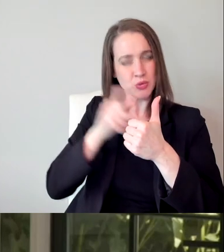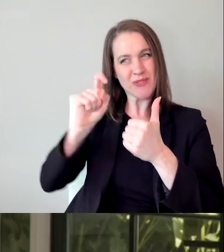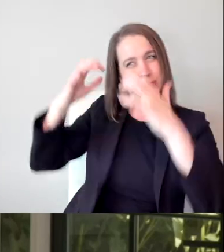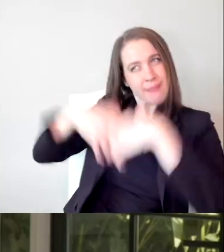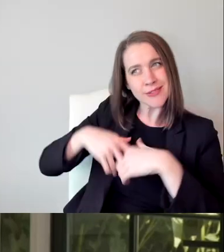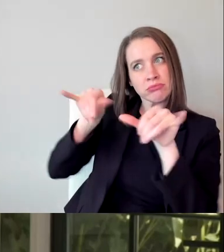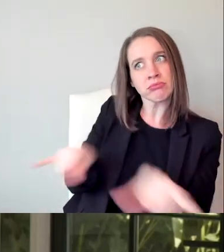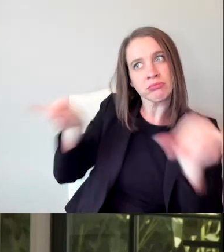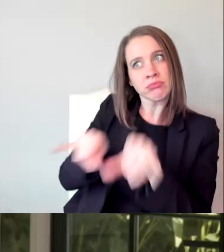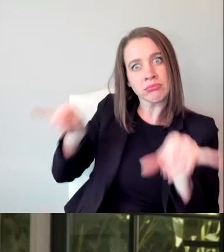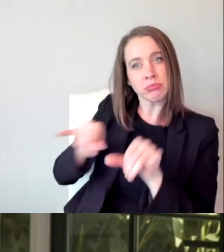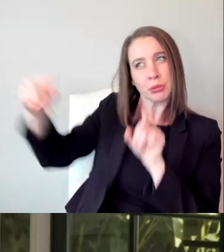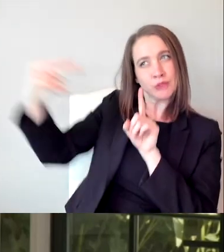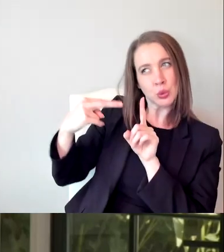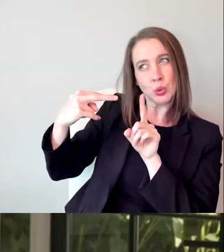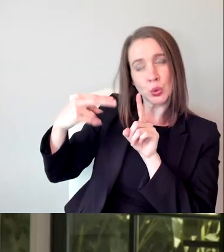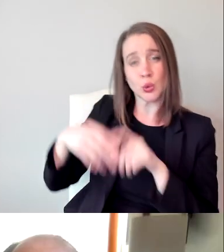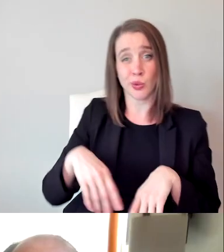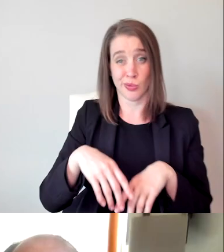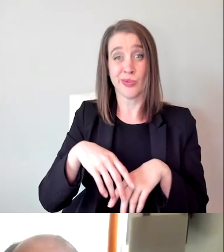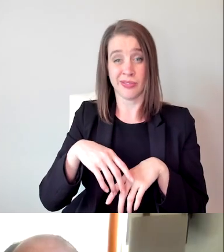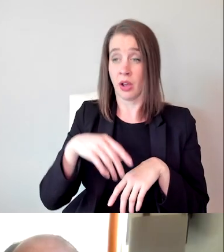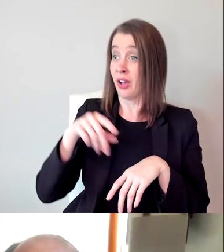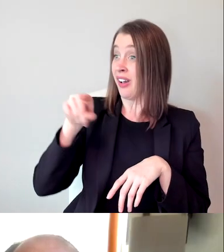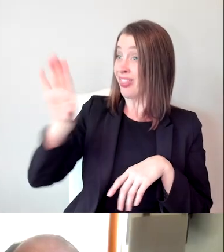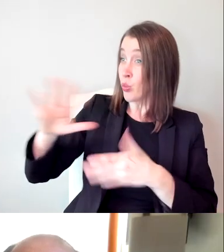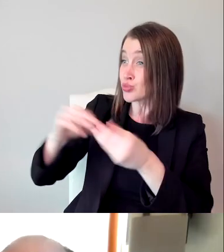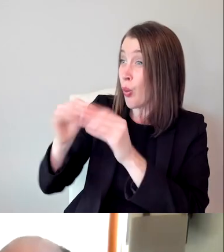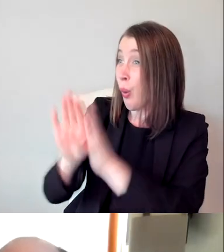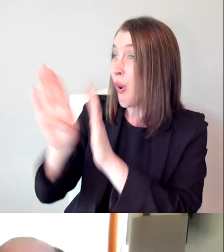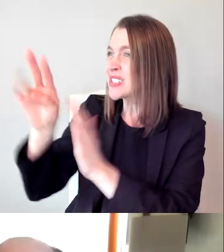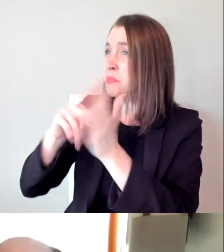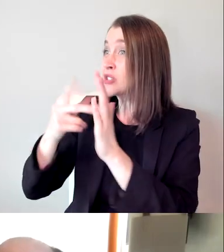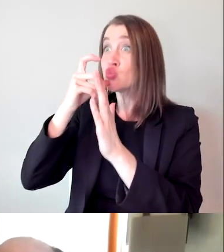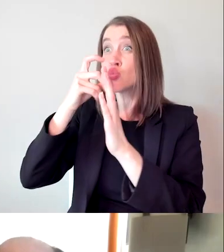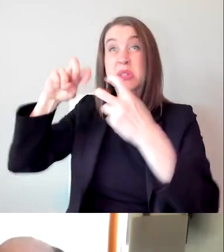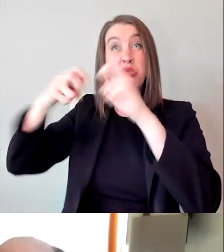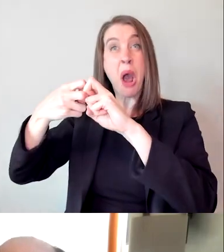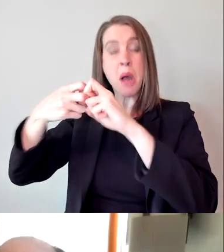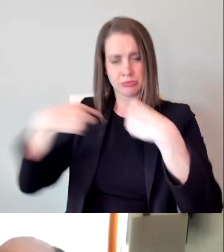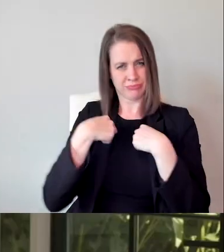suggests that we are the problem. And when you internalize that from a very young age,